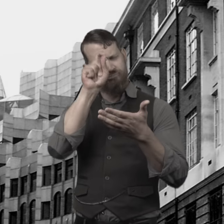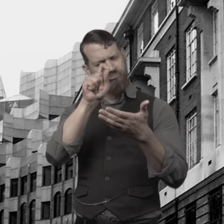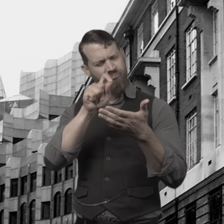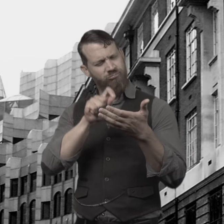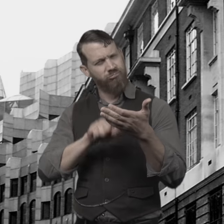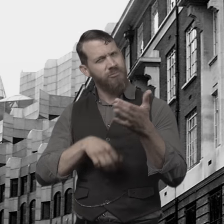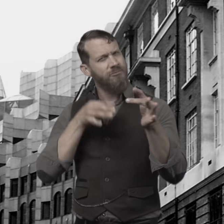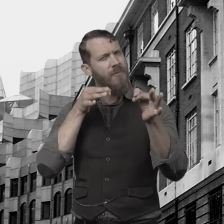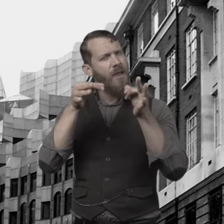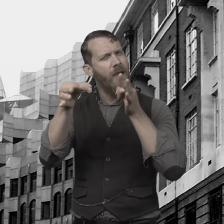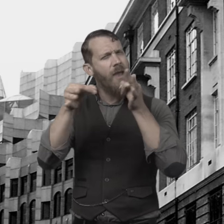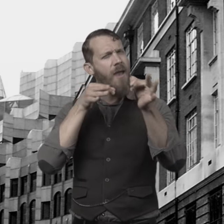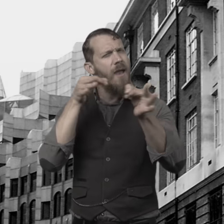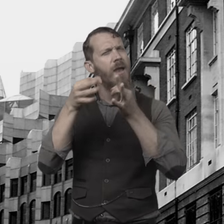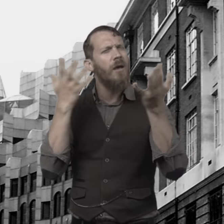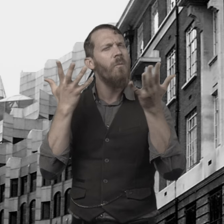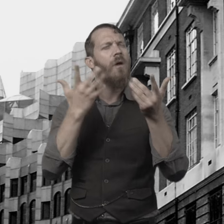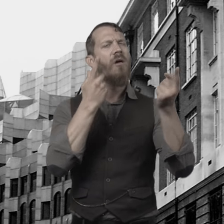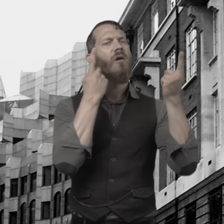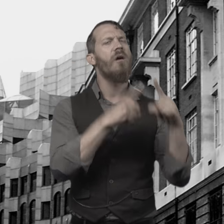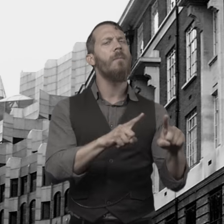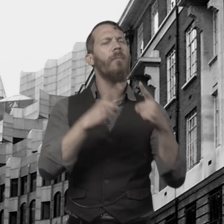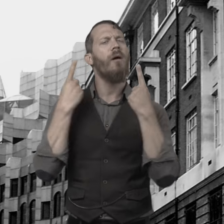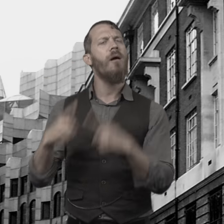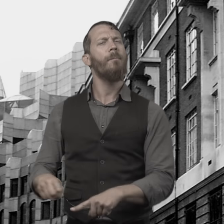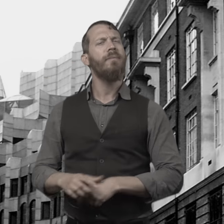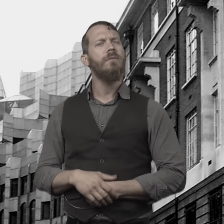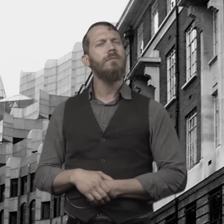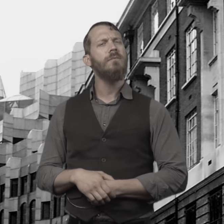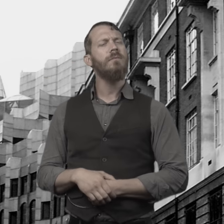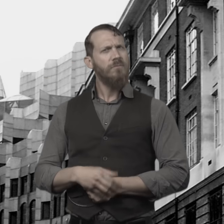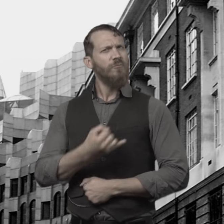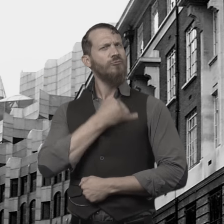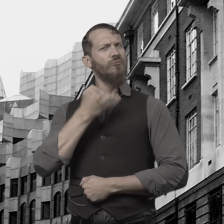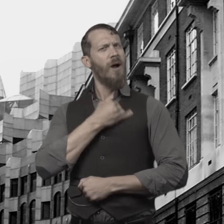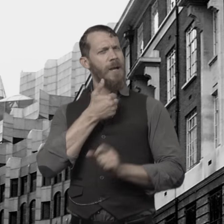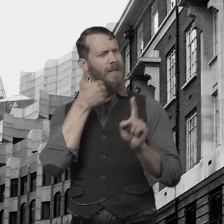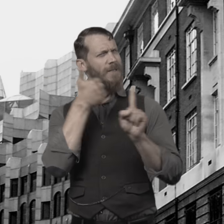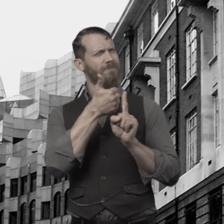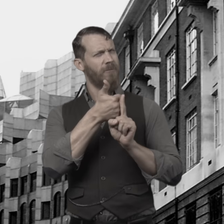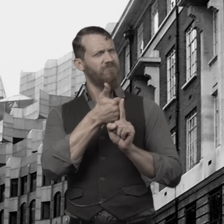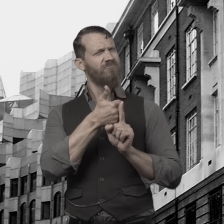Dr. Jekyll wrote a testament of what has transpired.